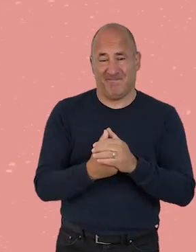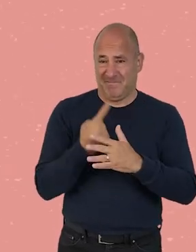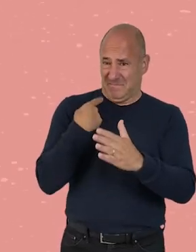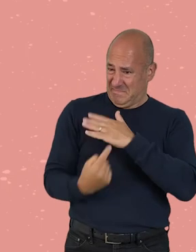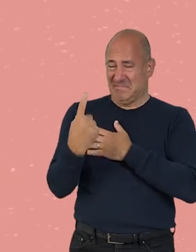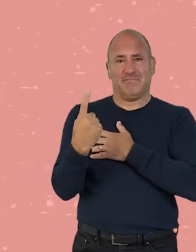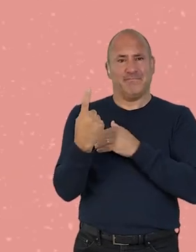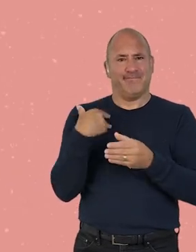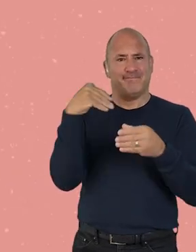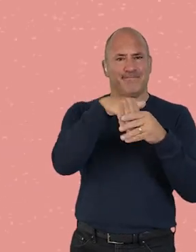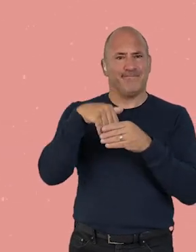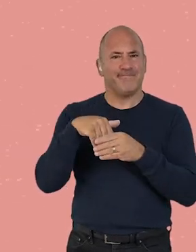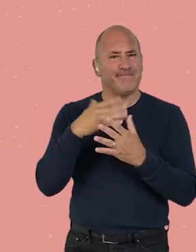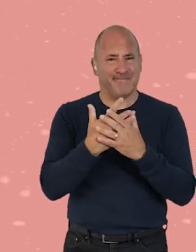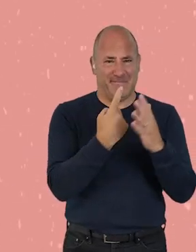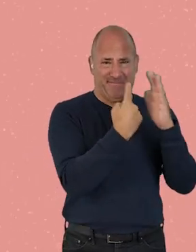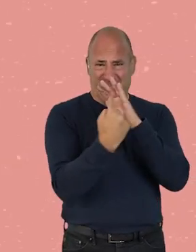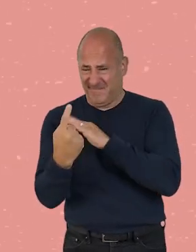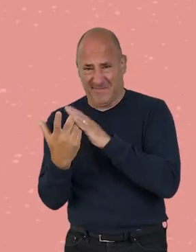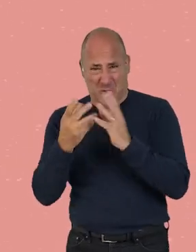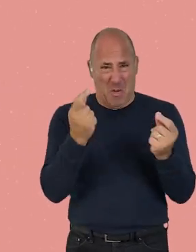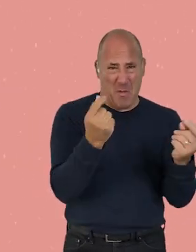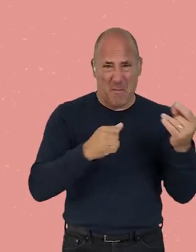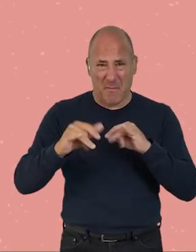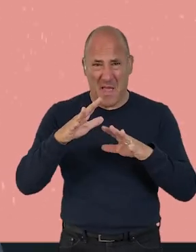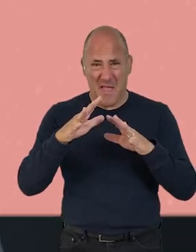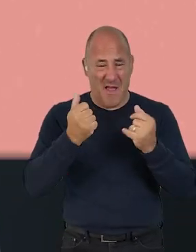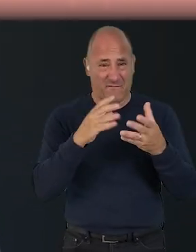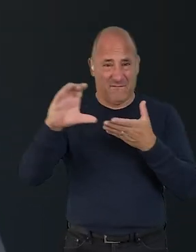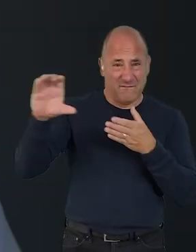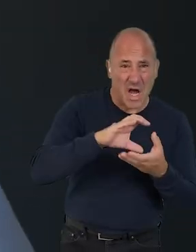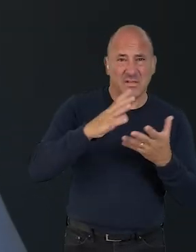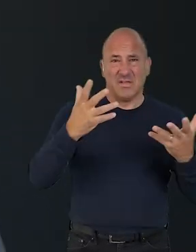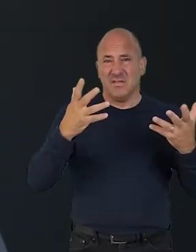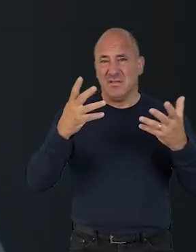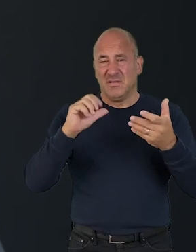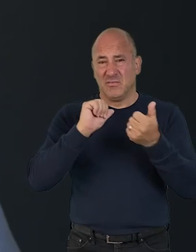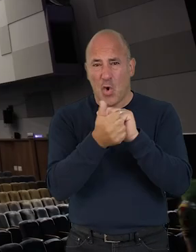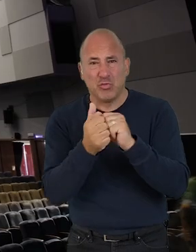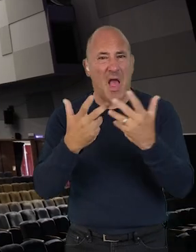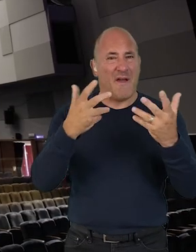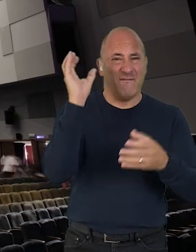2, interdependency. The creative sector is highly interdependent and fast paced, with the matrix of funders, collaborators,